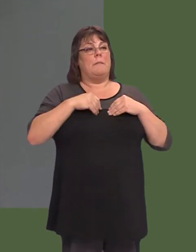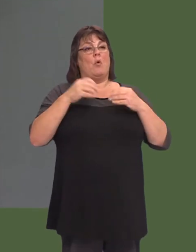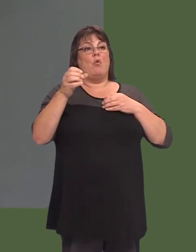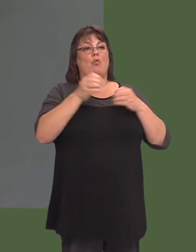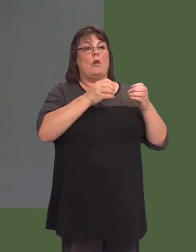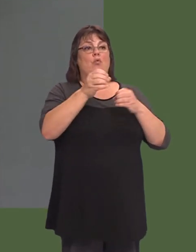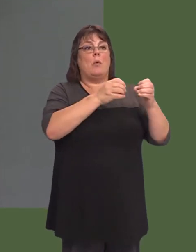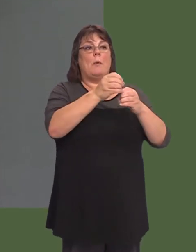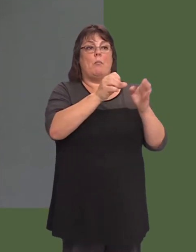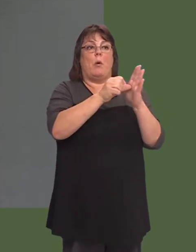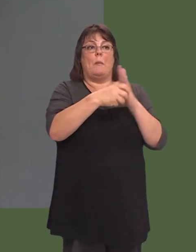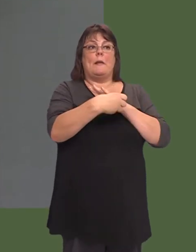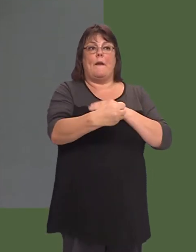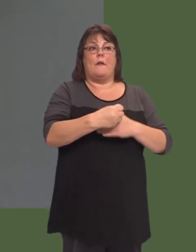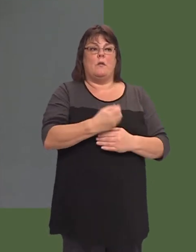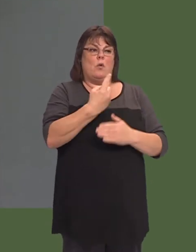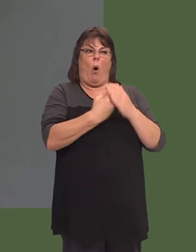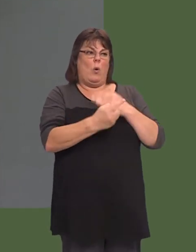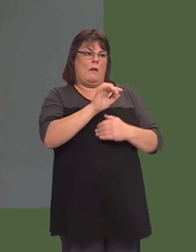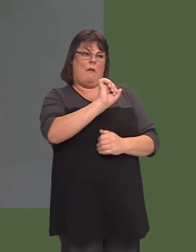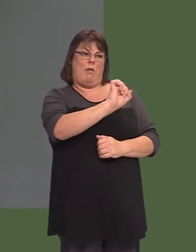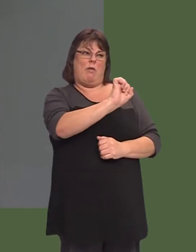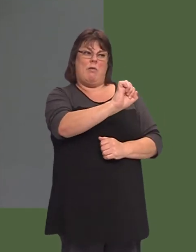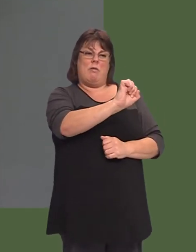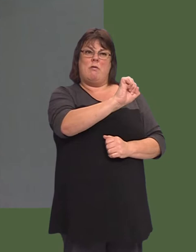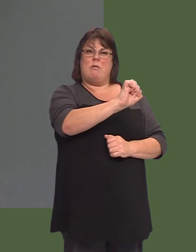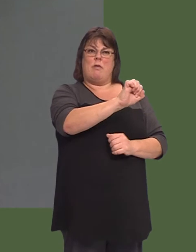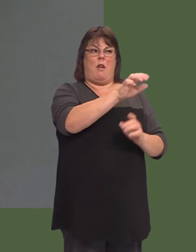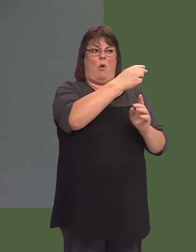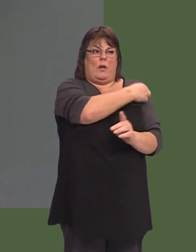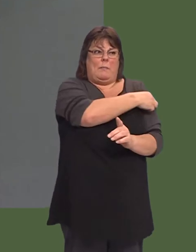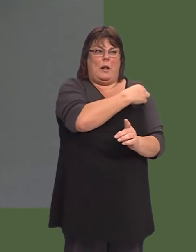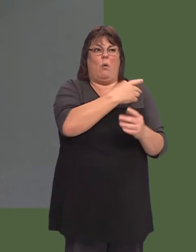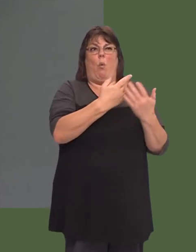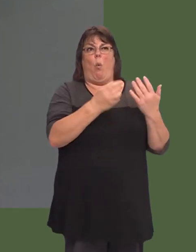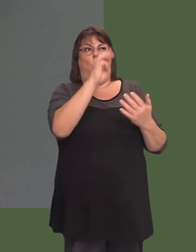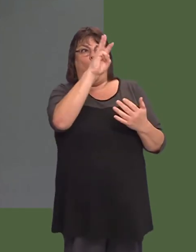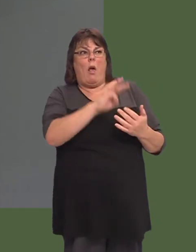and that those recruitment problems are not unique just to them, nor to Wales, nor to